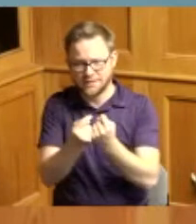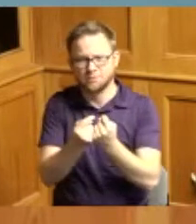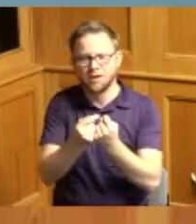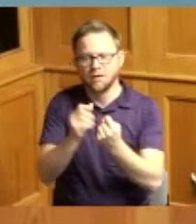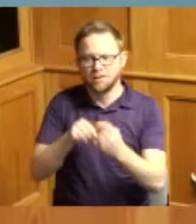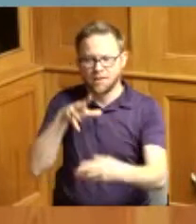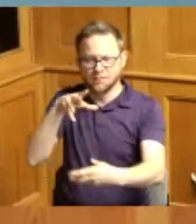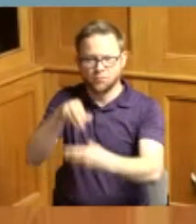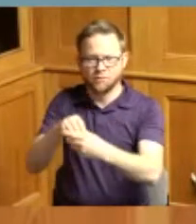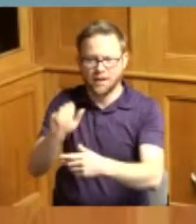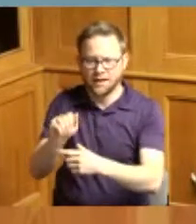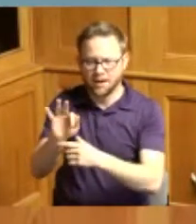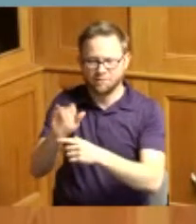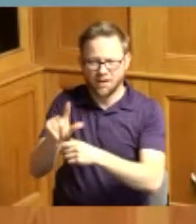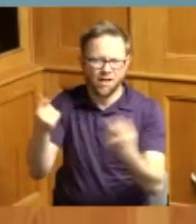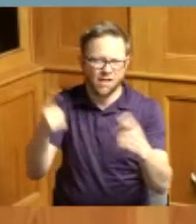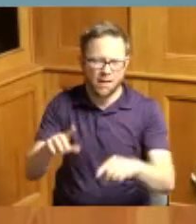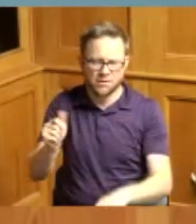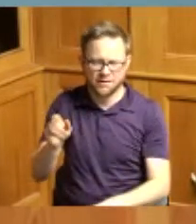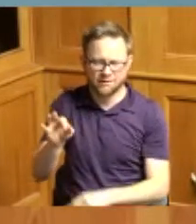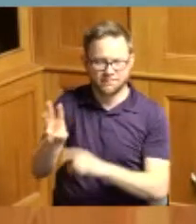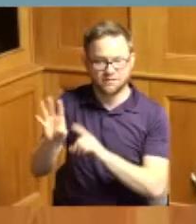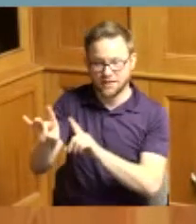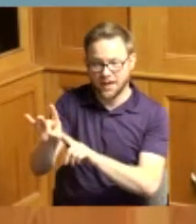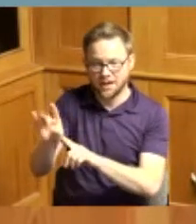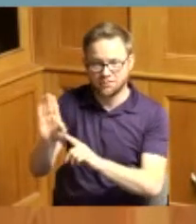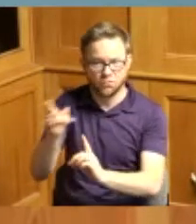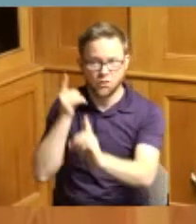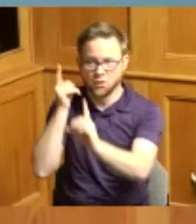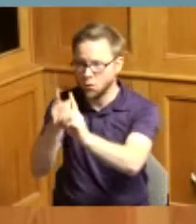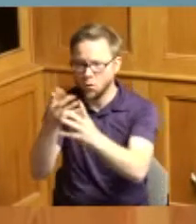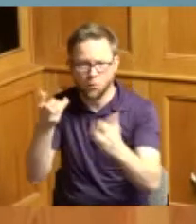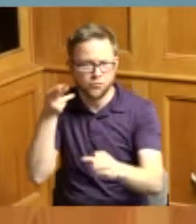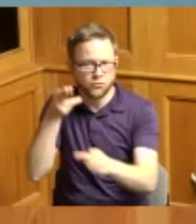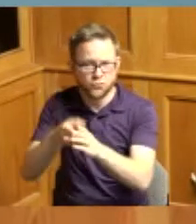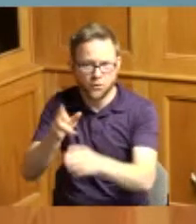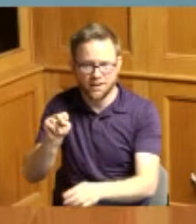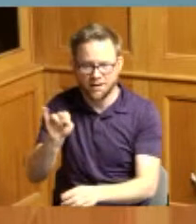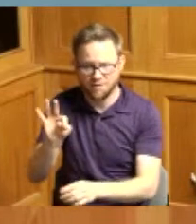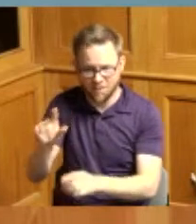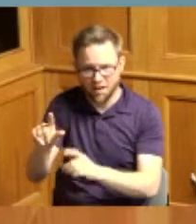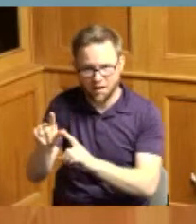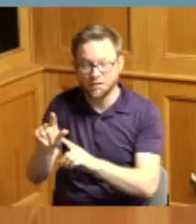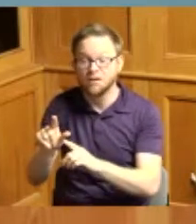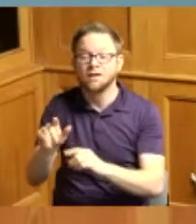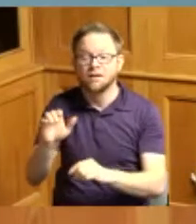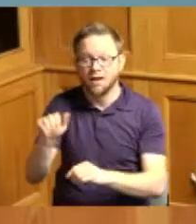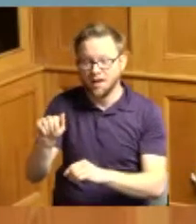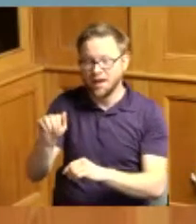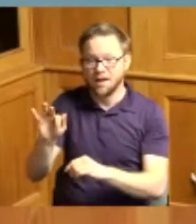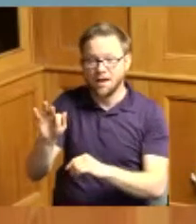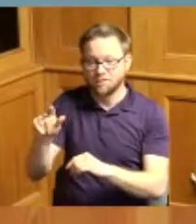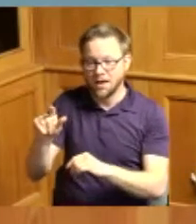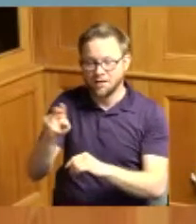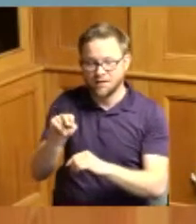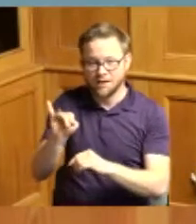in 1968 with the promise of joining the NFL when the leagues merged in 1970 the team was co-founded